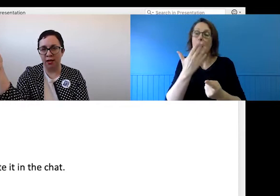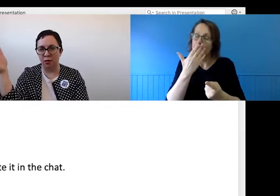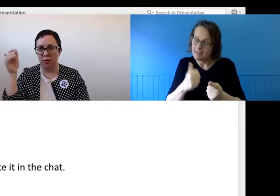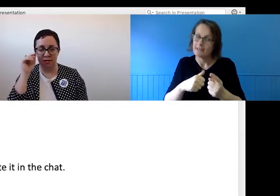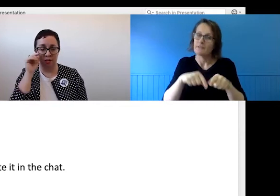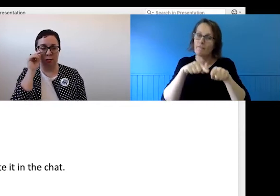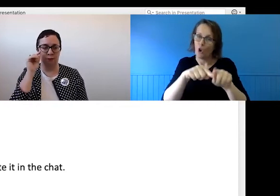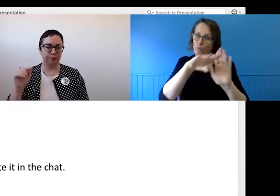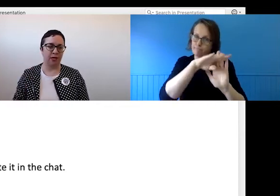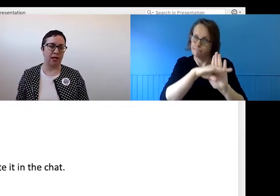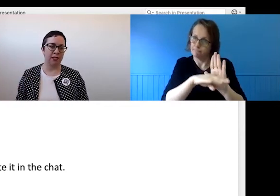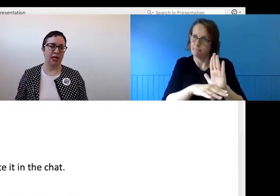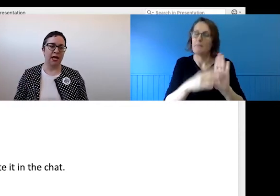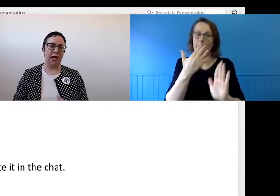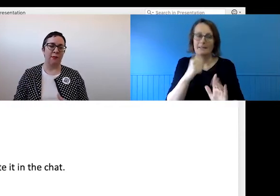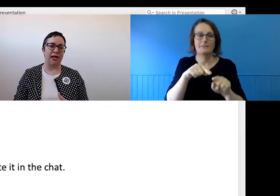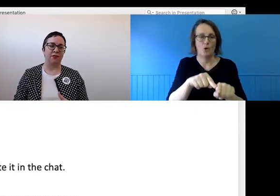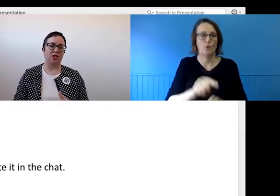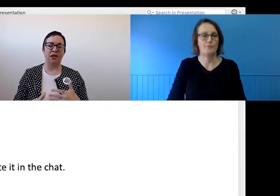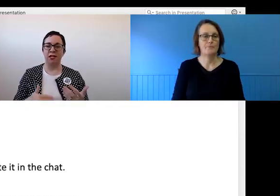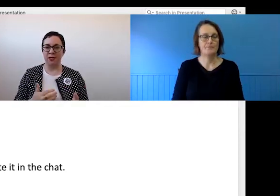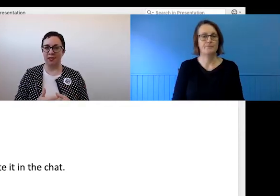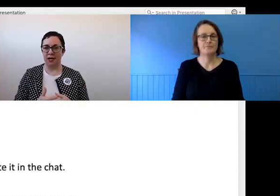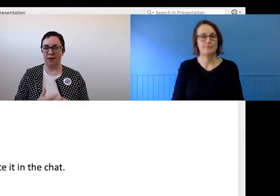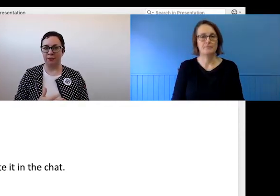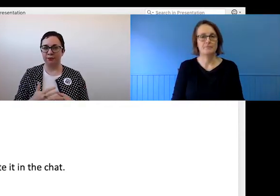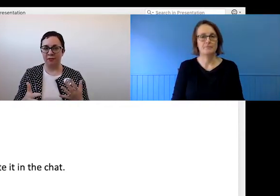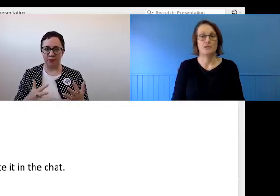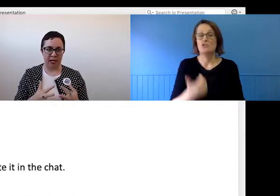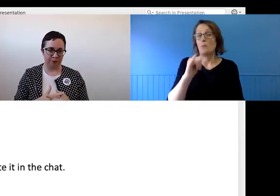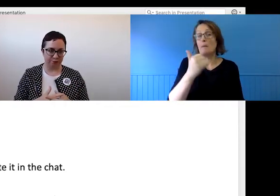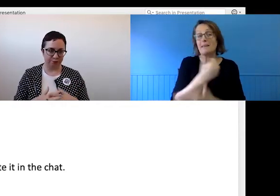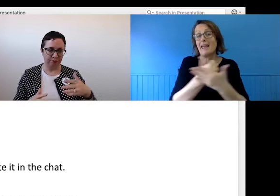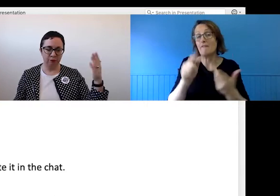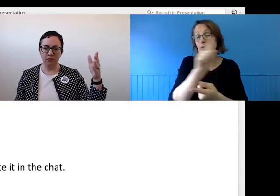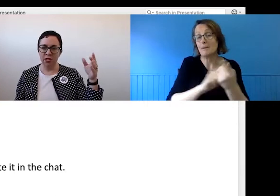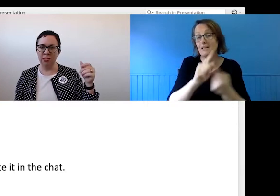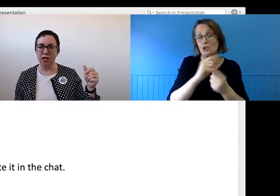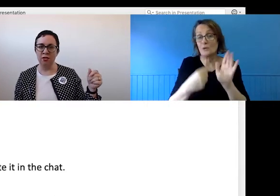or external clients, and even sharing them at the beginning of a call.